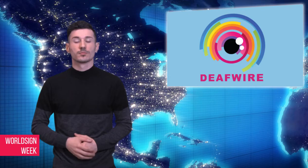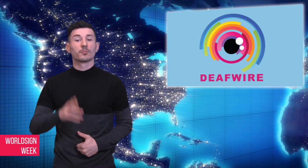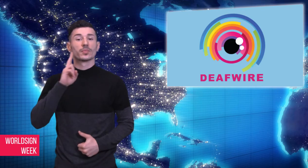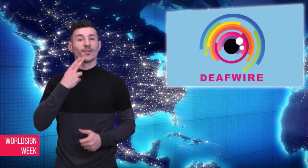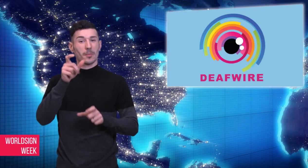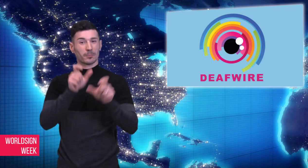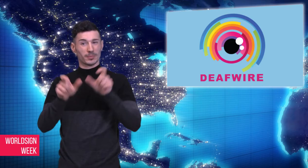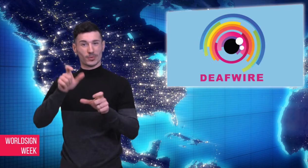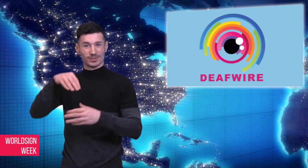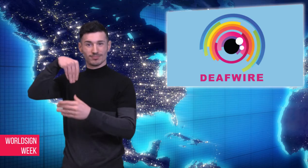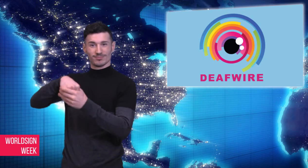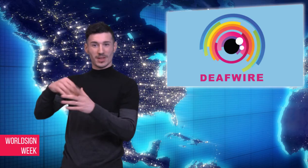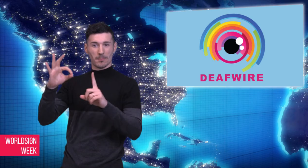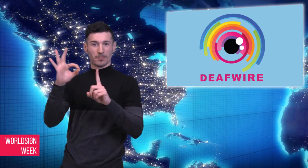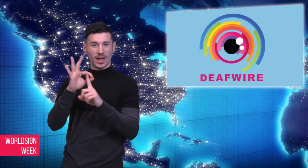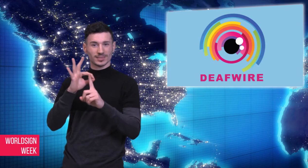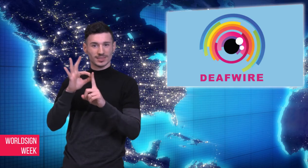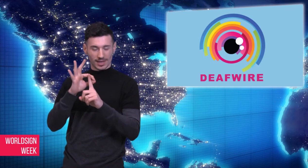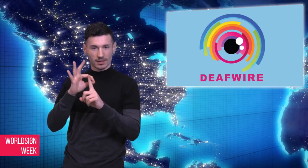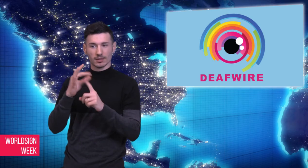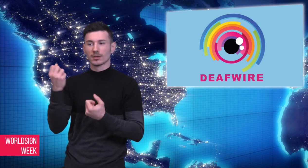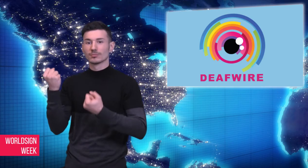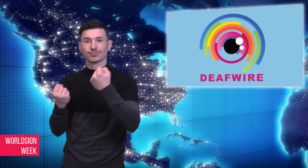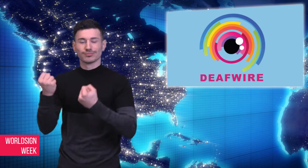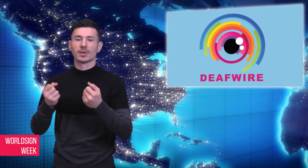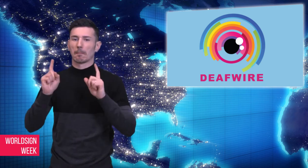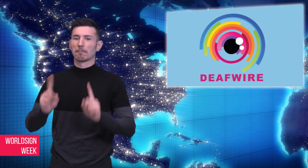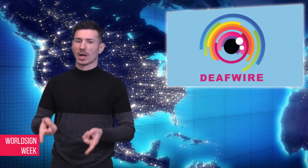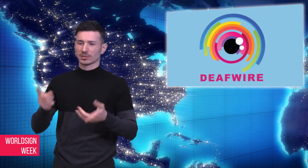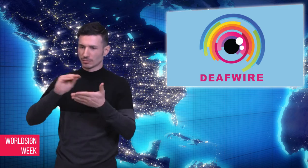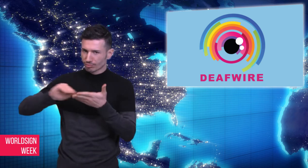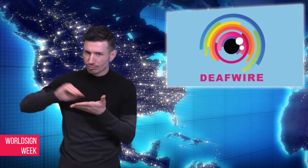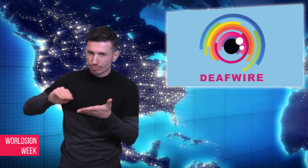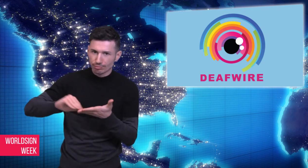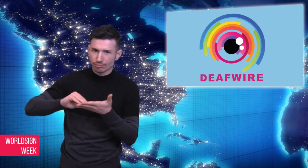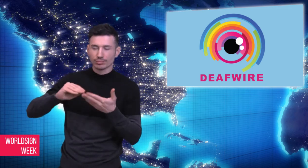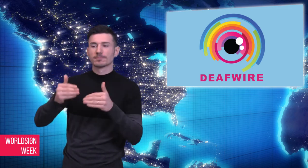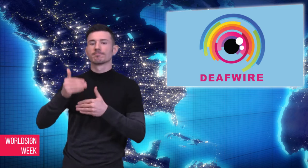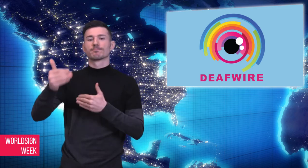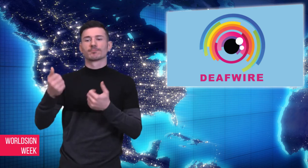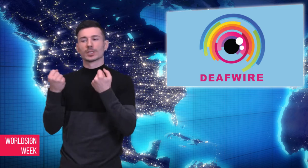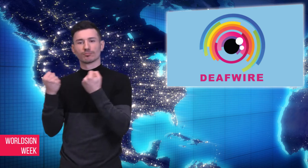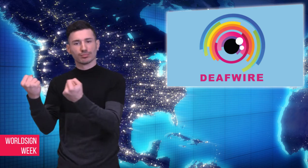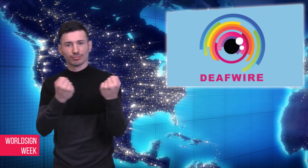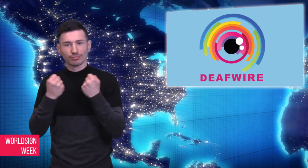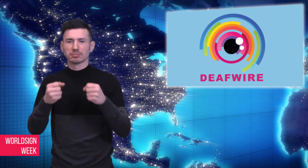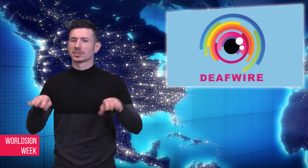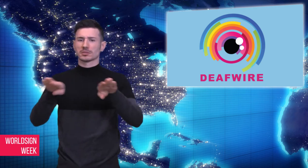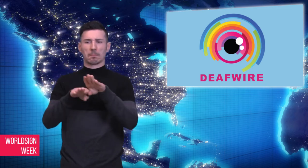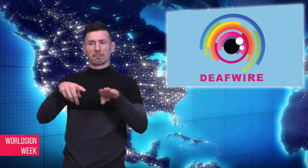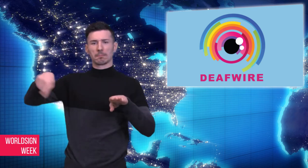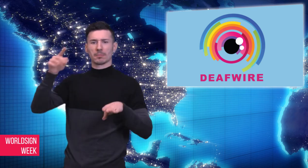Deaf people in Pakistan will soon need to take tests that